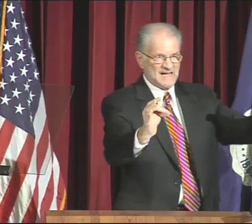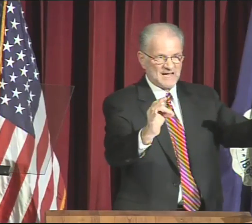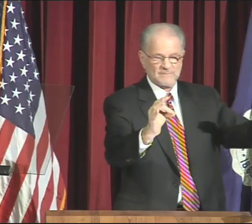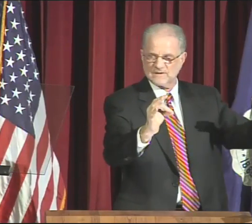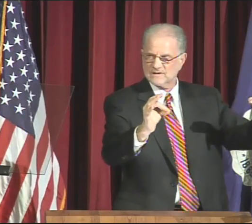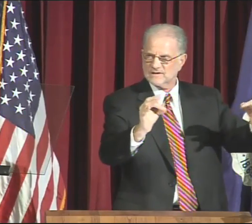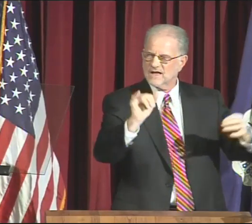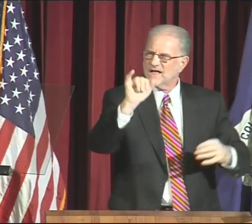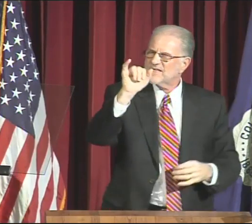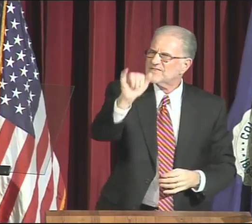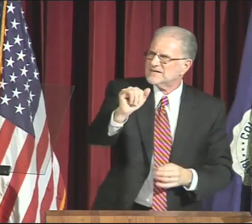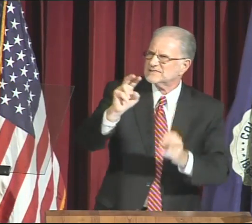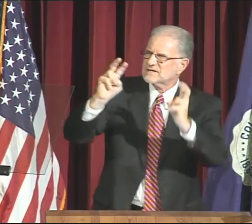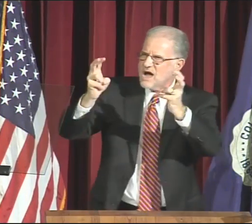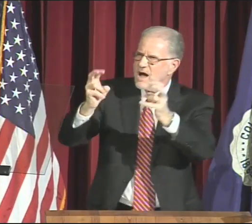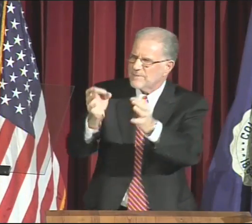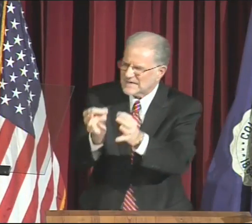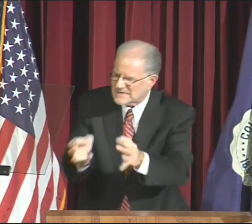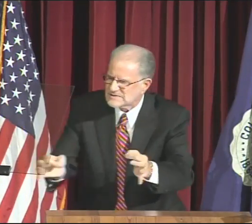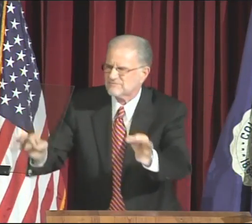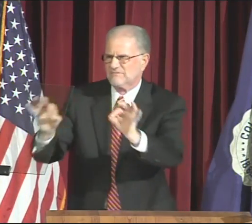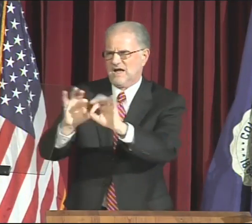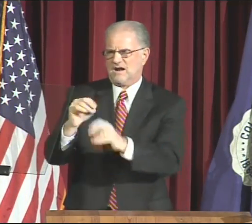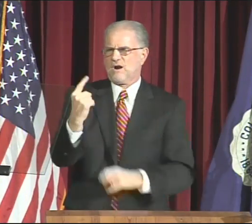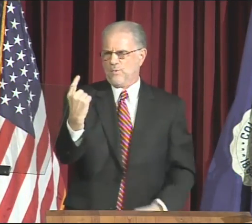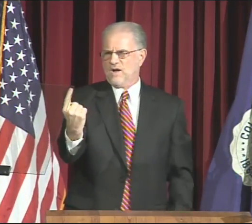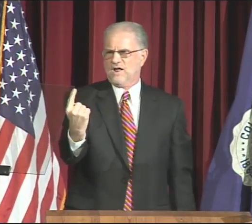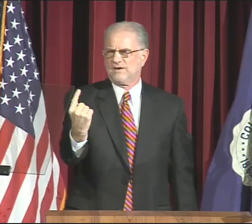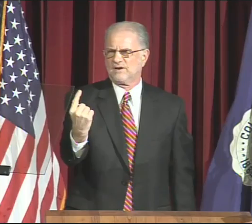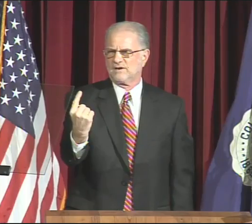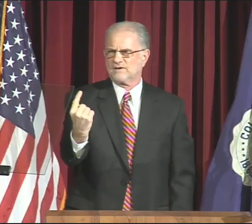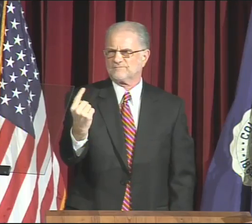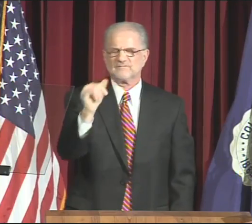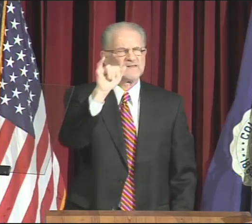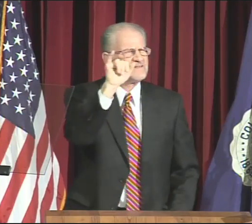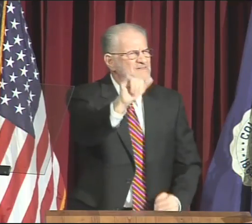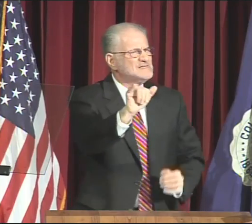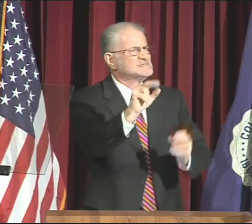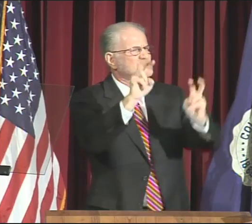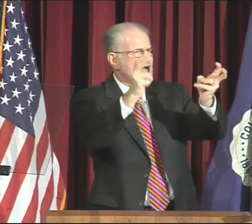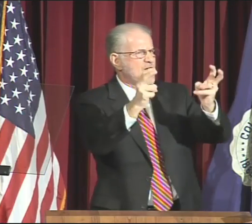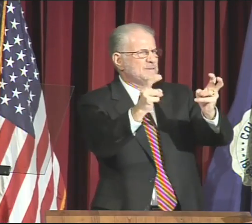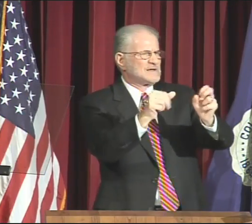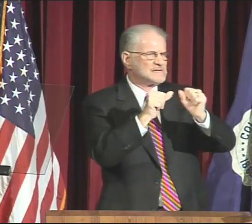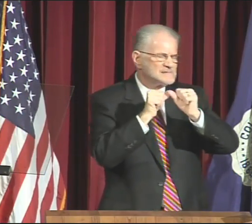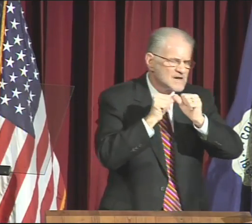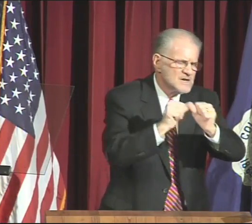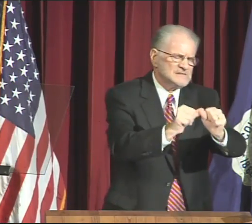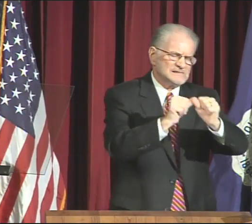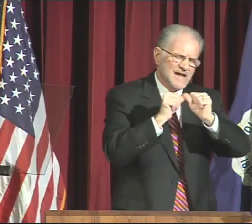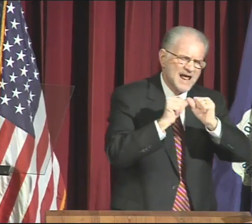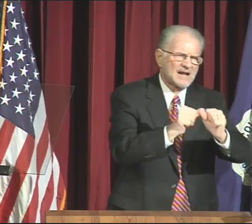first in our mission statement. This topic is a vital one.